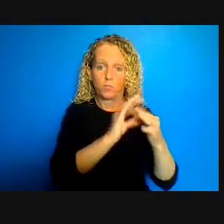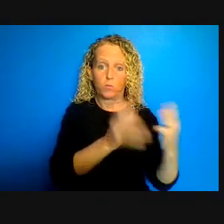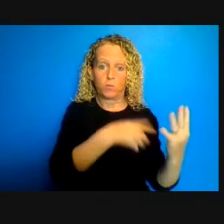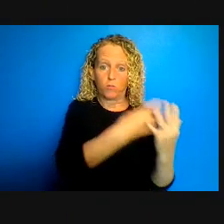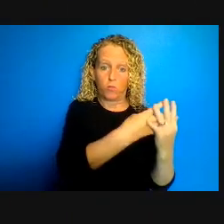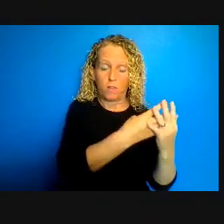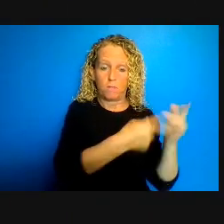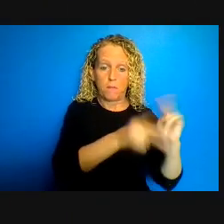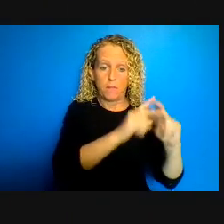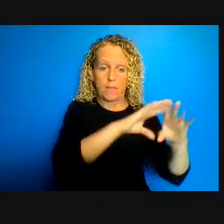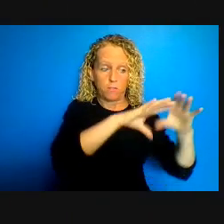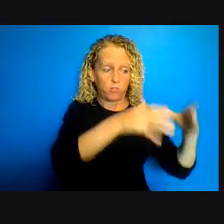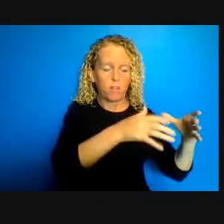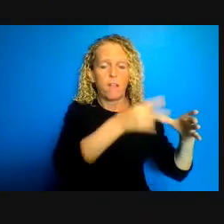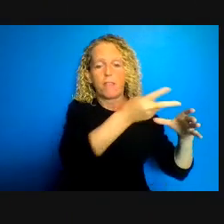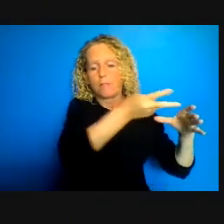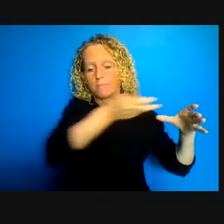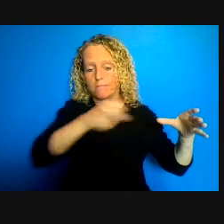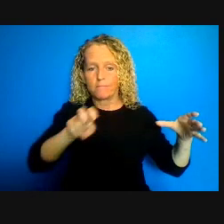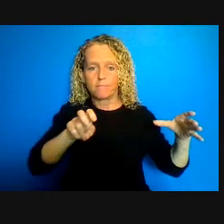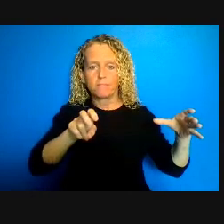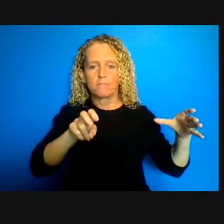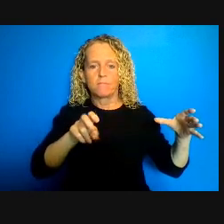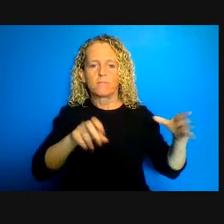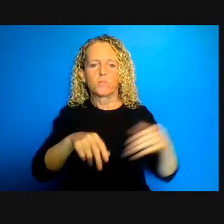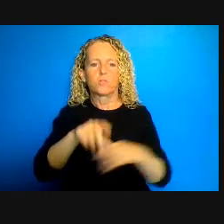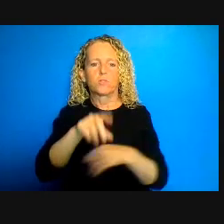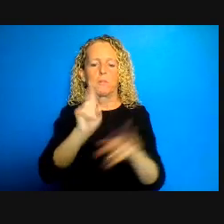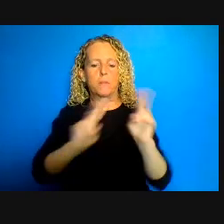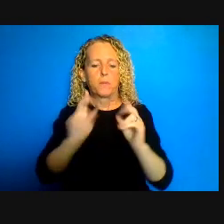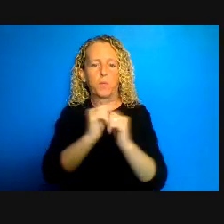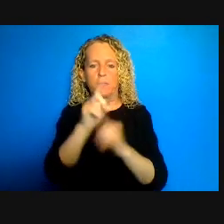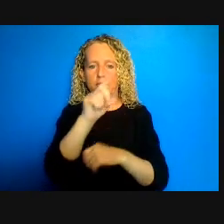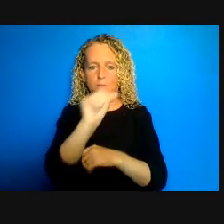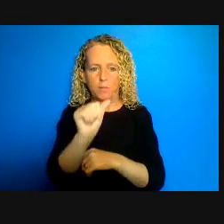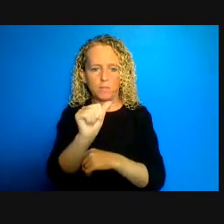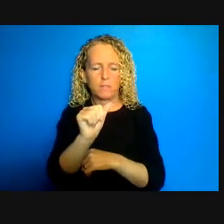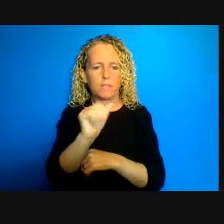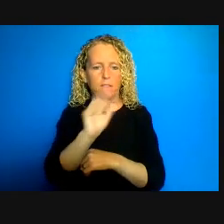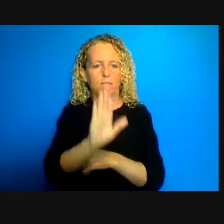transition us to the situation with persons of disabilities and more so for